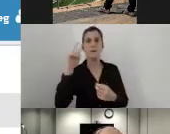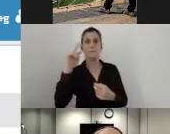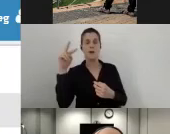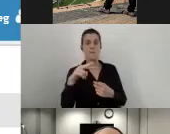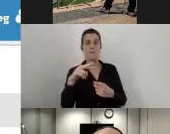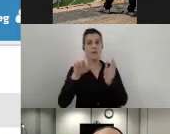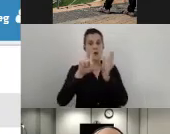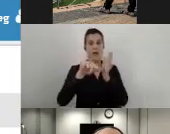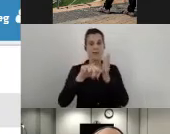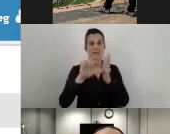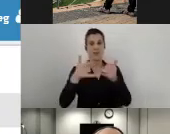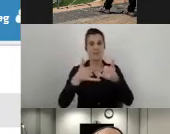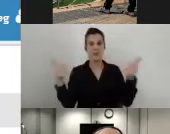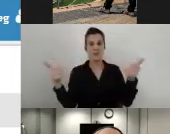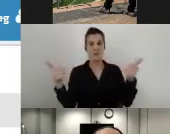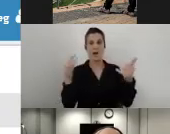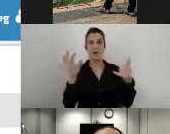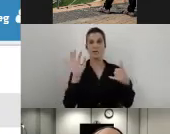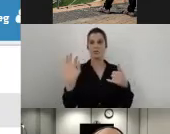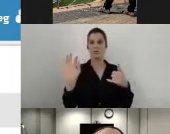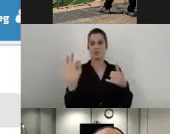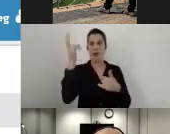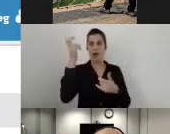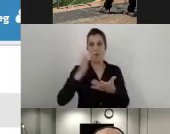the Web application and of the server that is behind